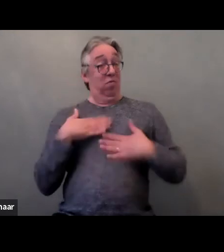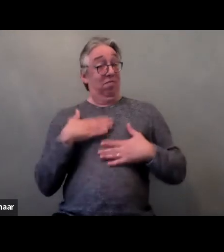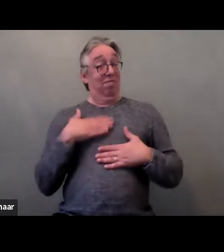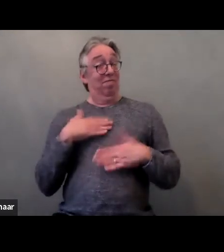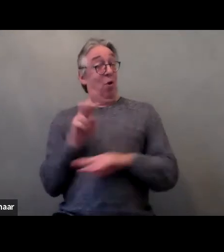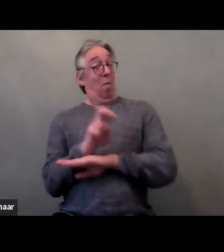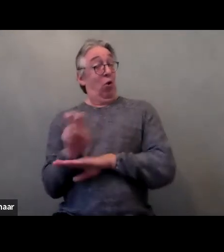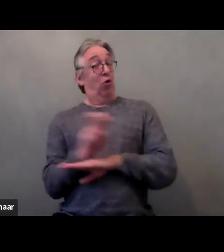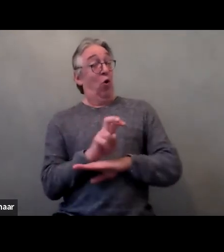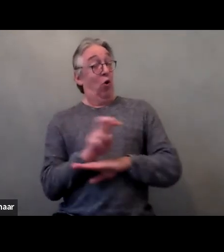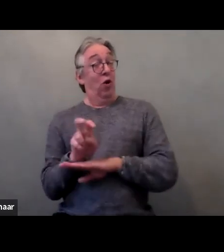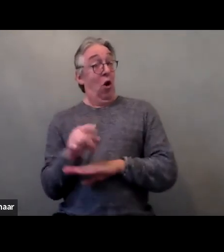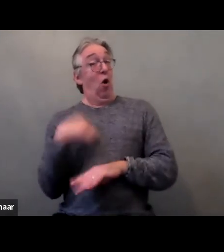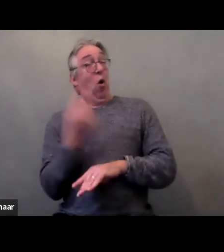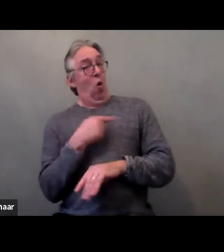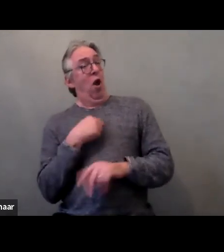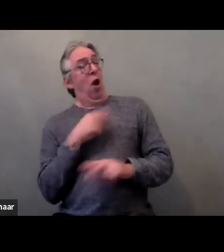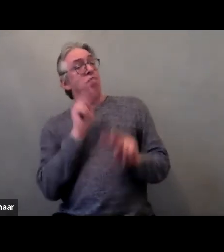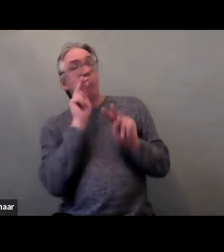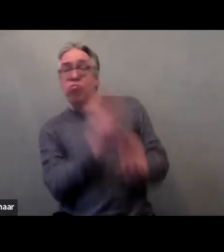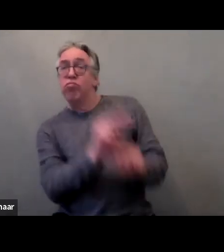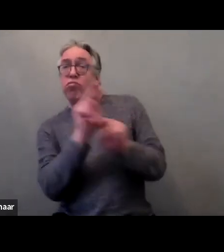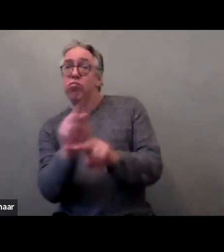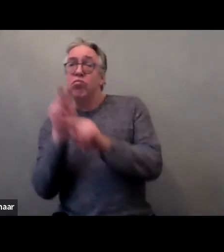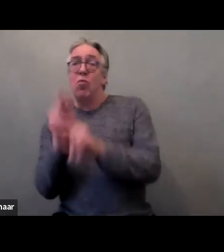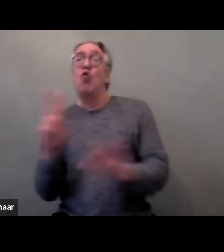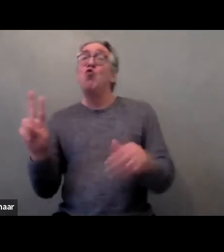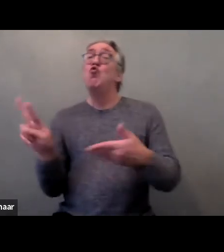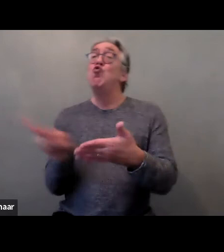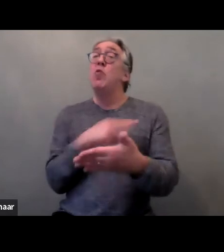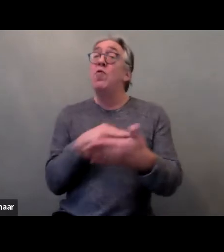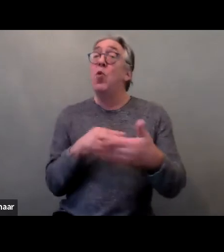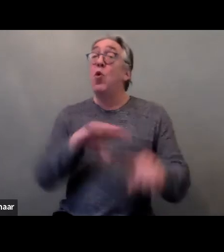and visits different countries, GREVIO really do makes a point